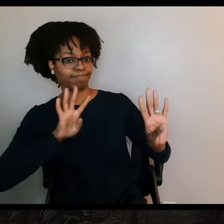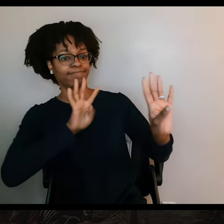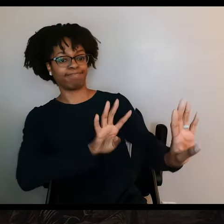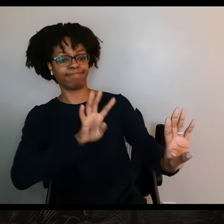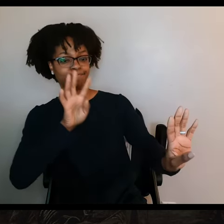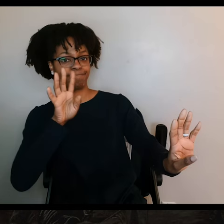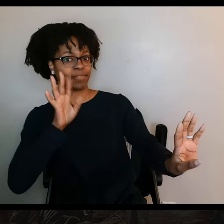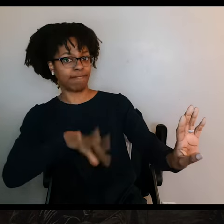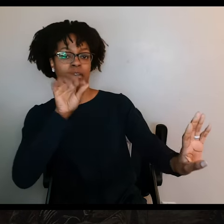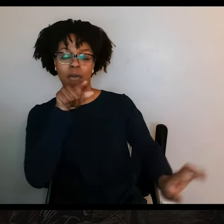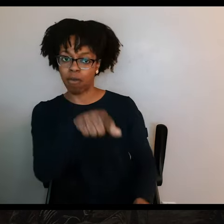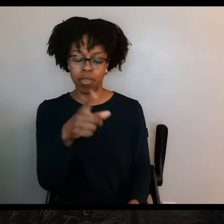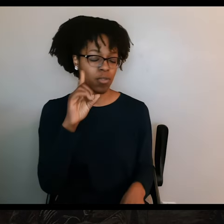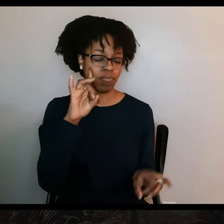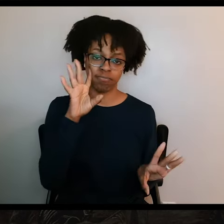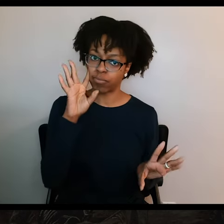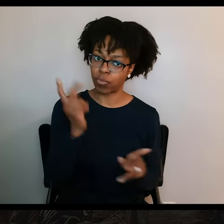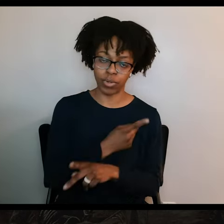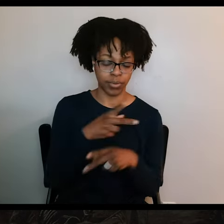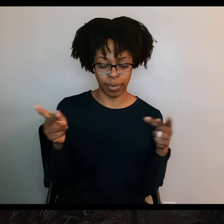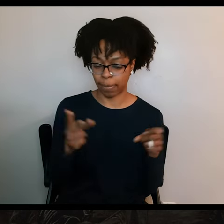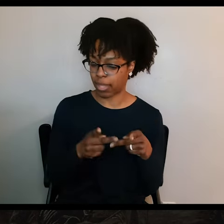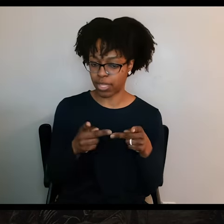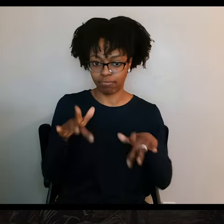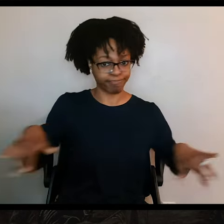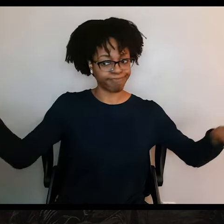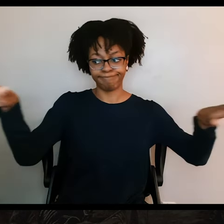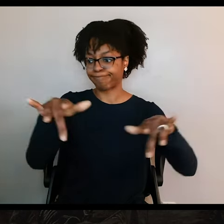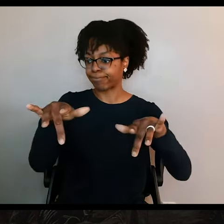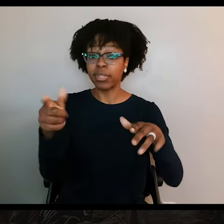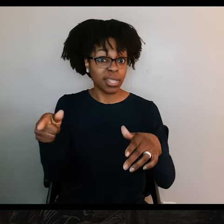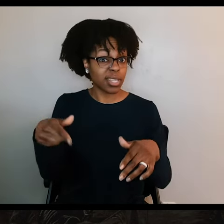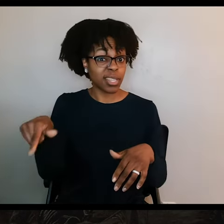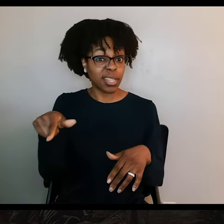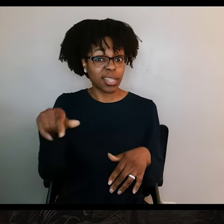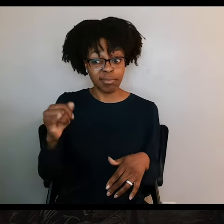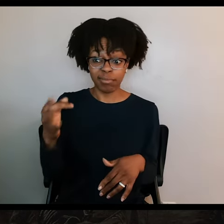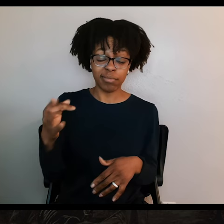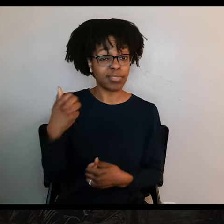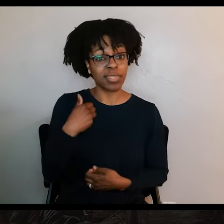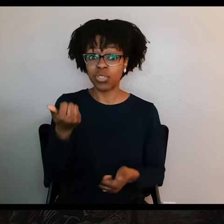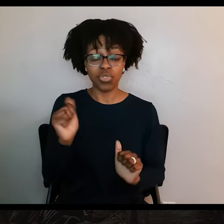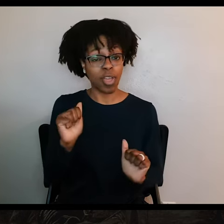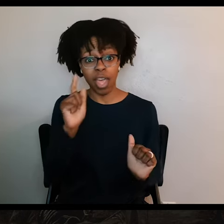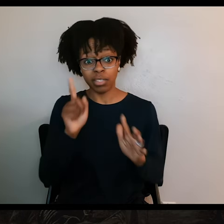They were caught out in the open prairie, pretty much the worst place they could possibly be. They tried to make a break for it, hoping to make it